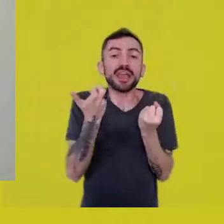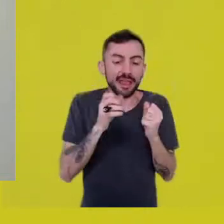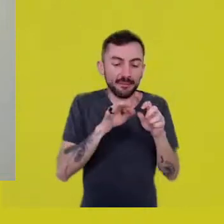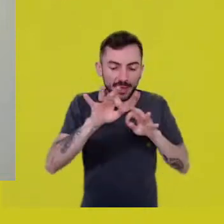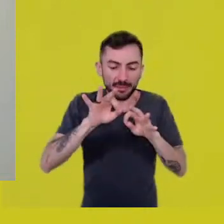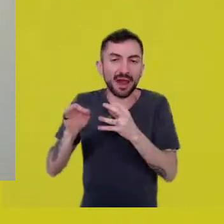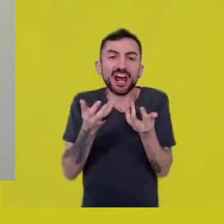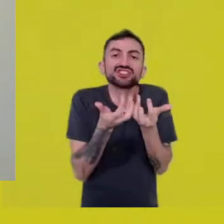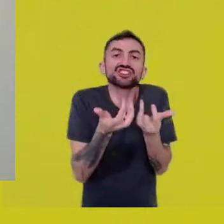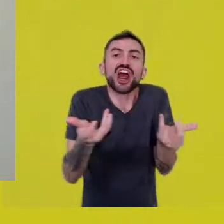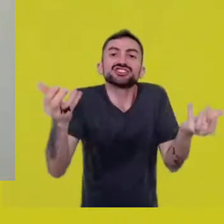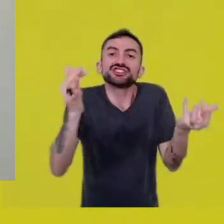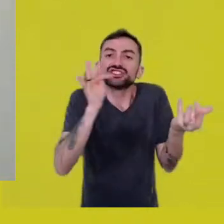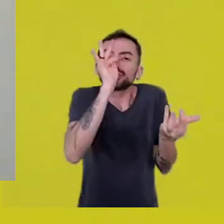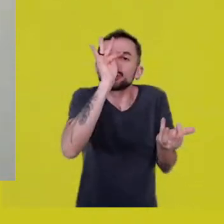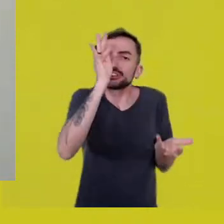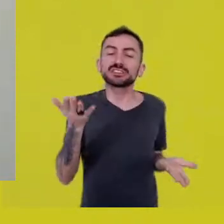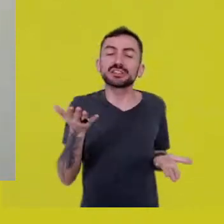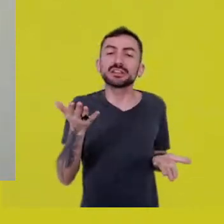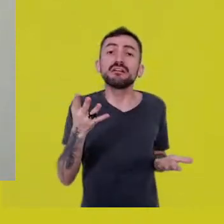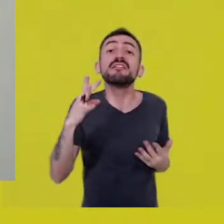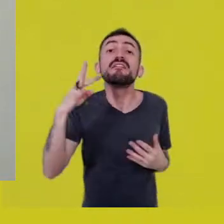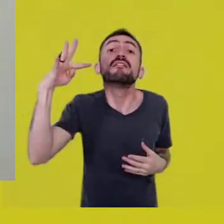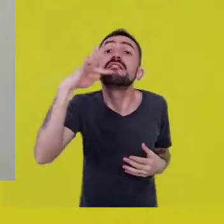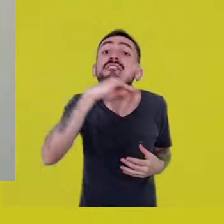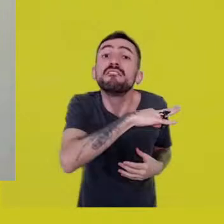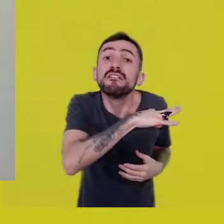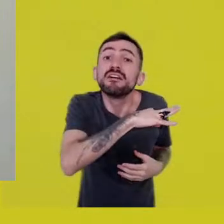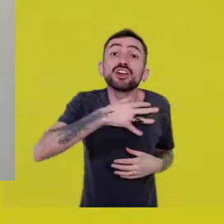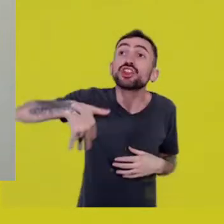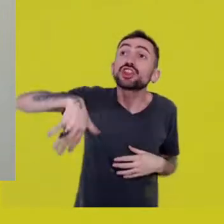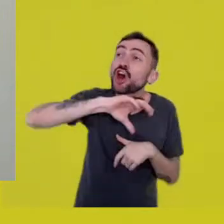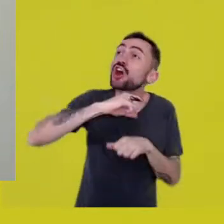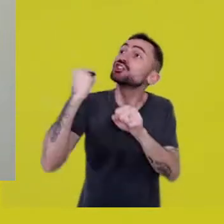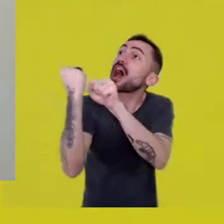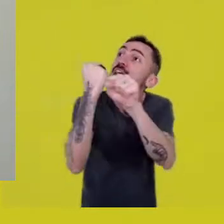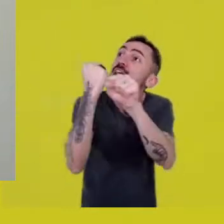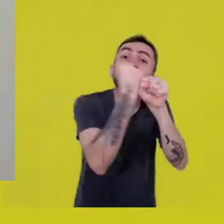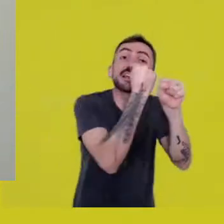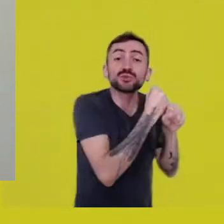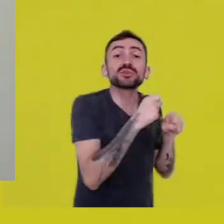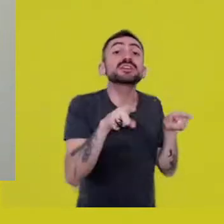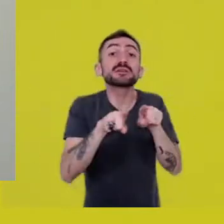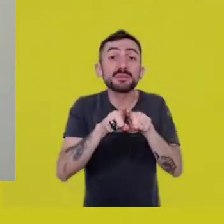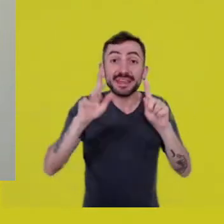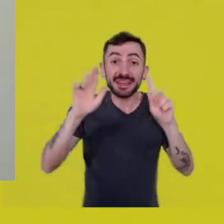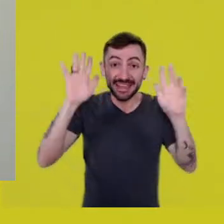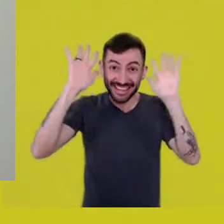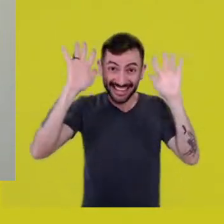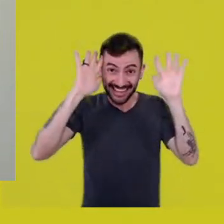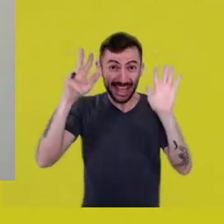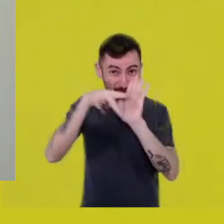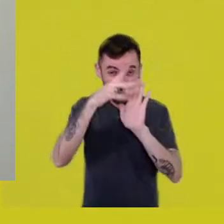That shows how our architecture and our idea of organizing the space around us